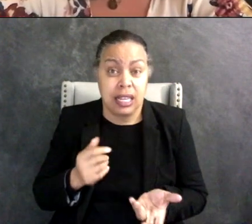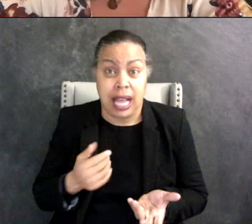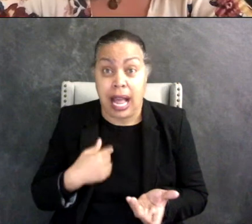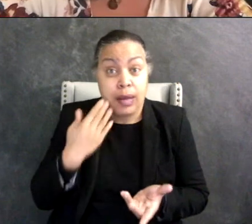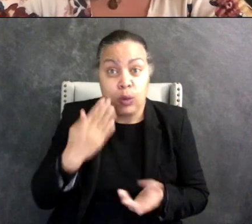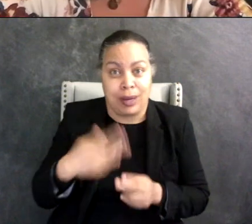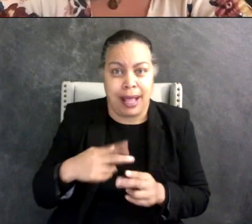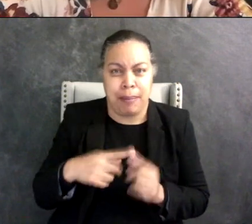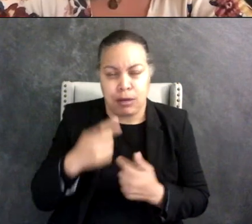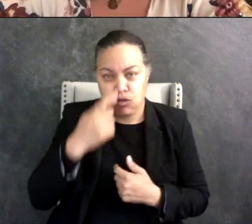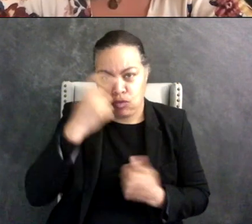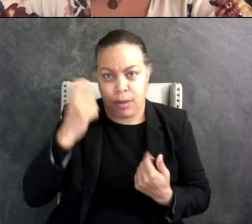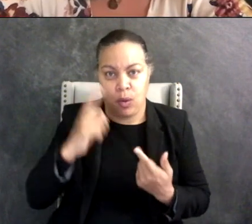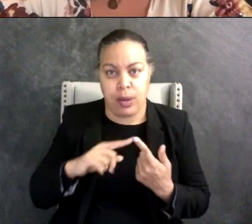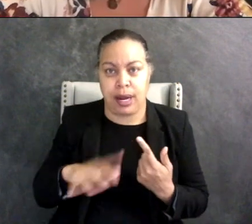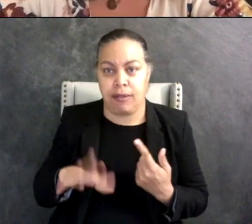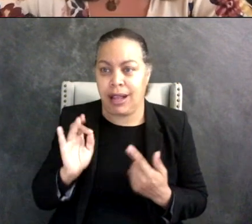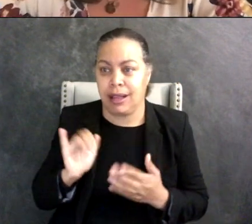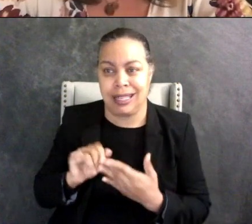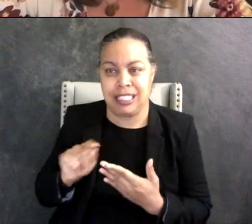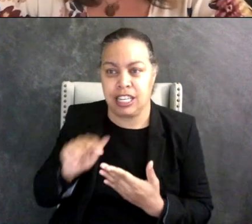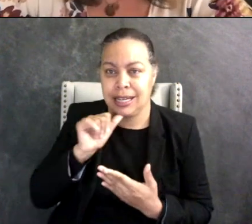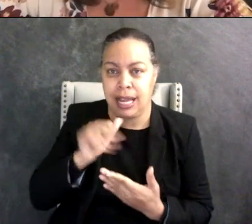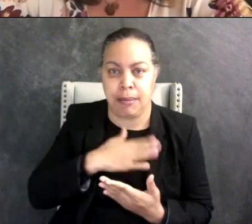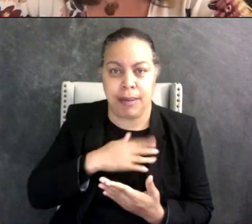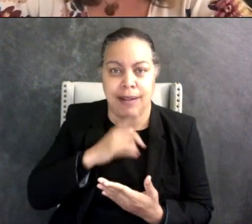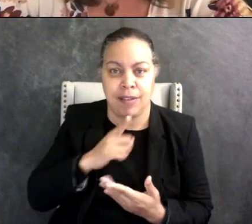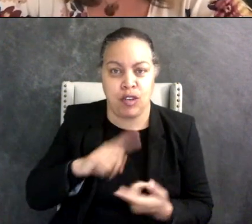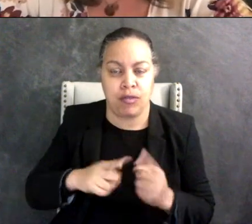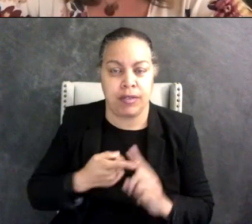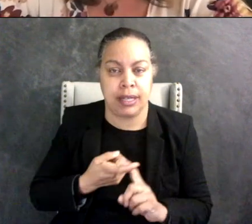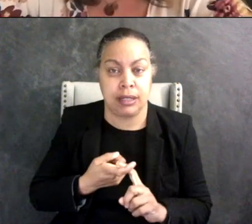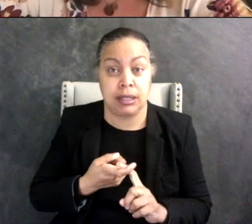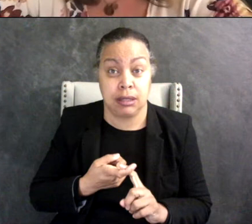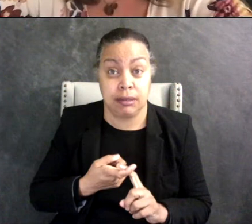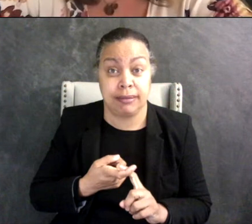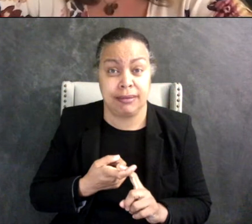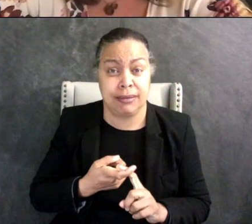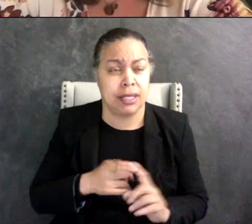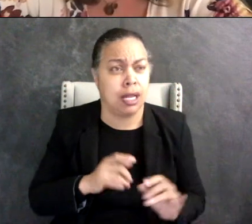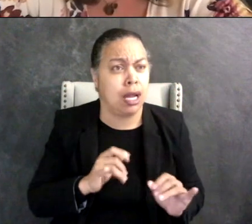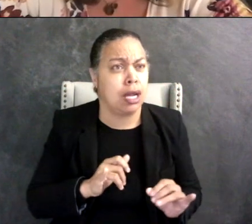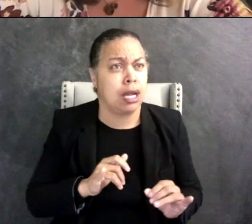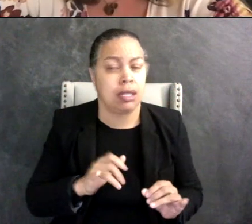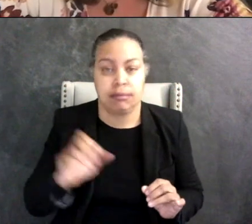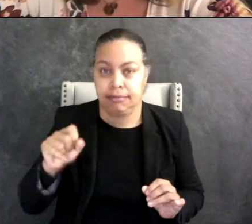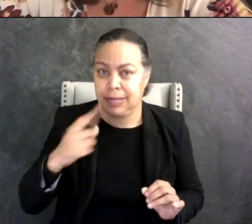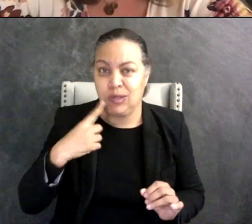they were not my real friends. Because for a year I was assigned to a couple of girls